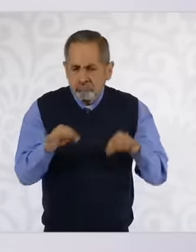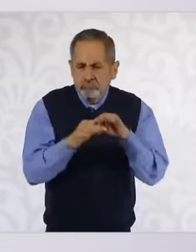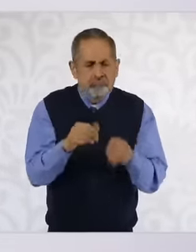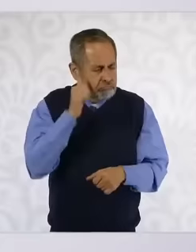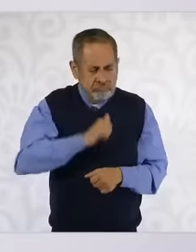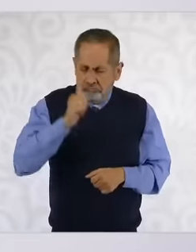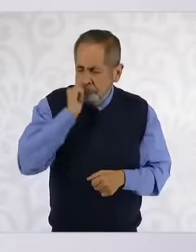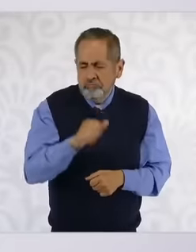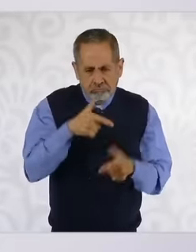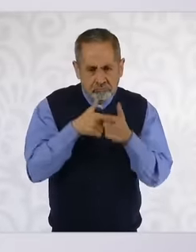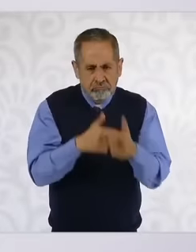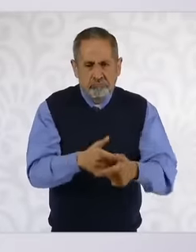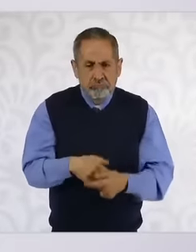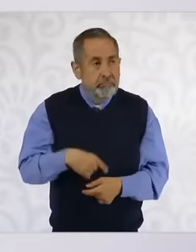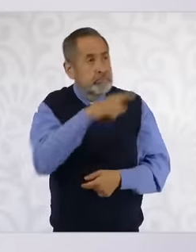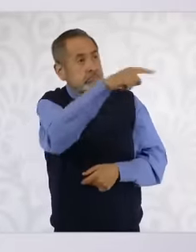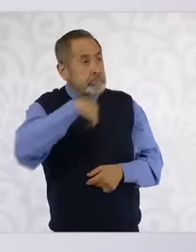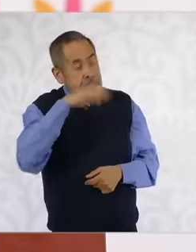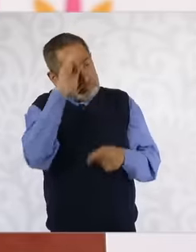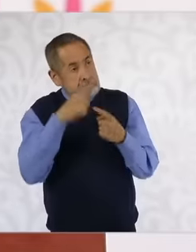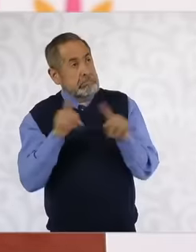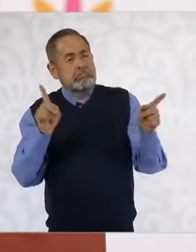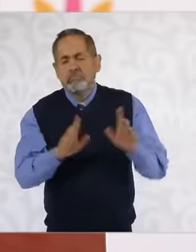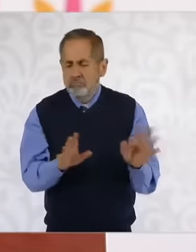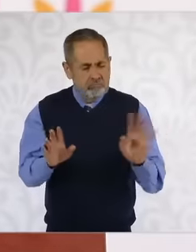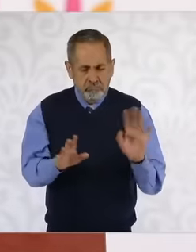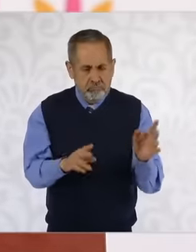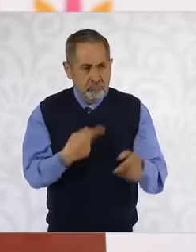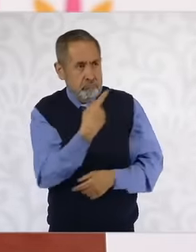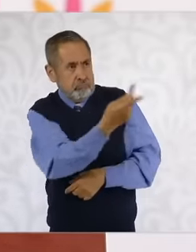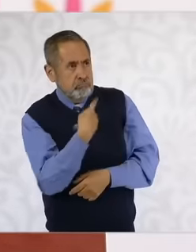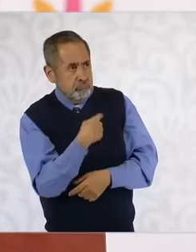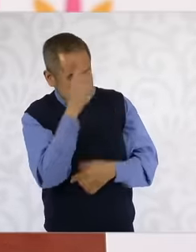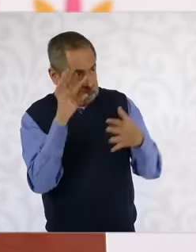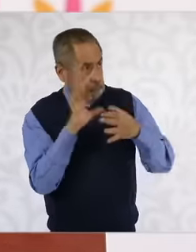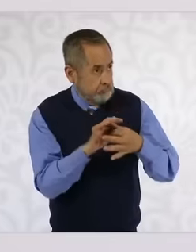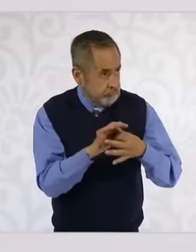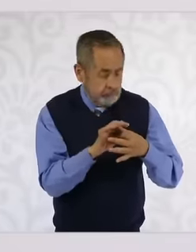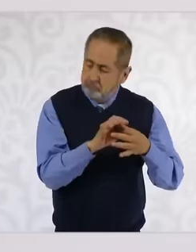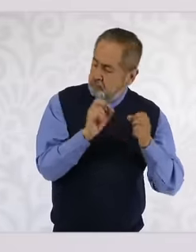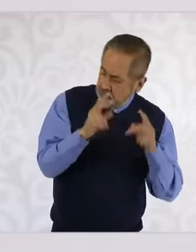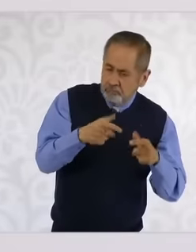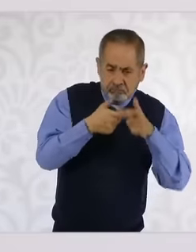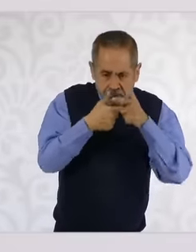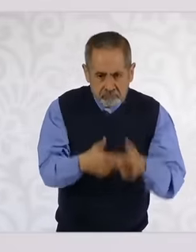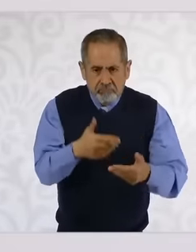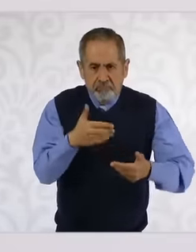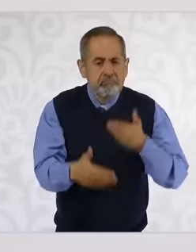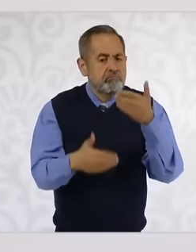in this case there are no differences on the contrary there is a lot of unity to strengthen the